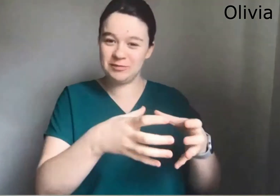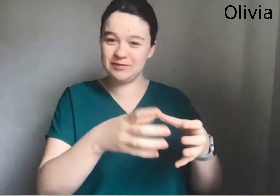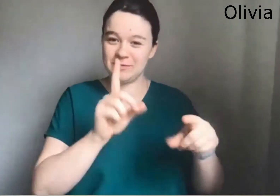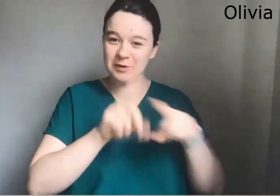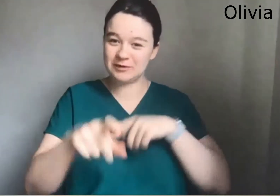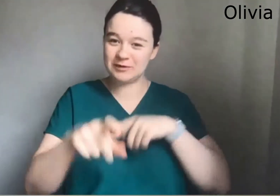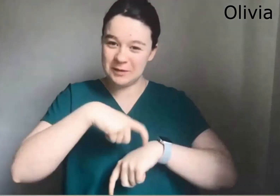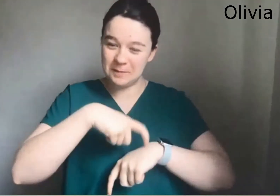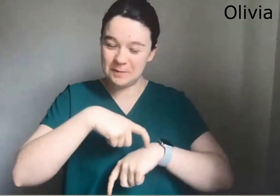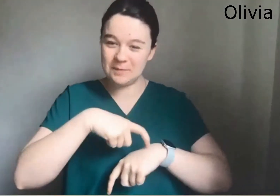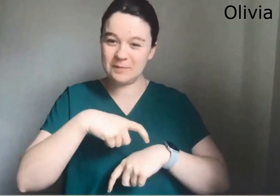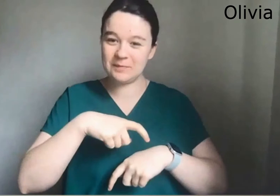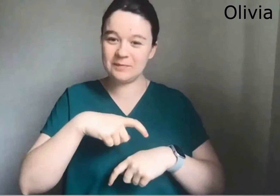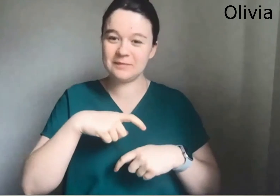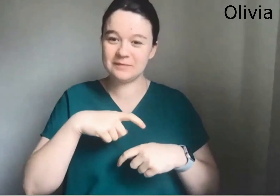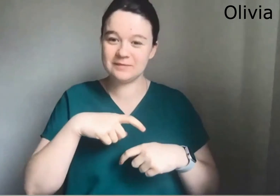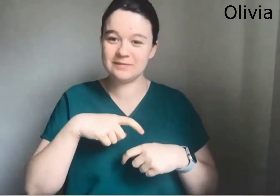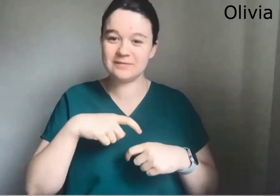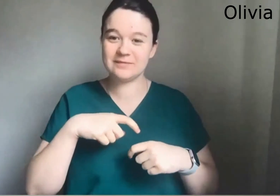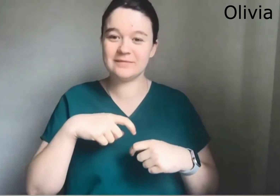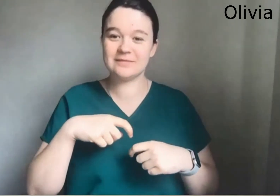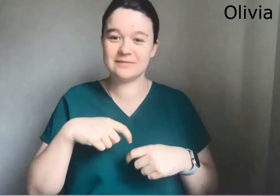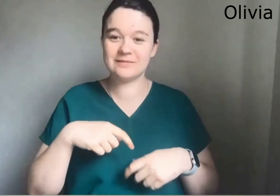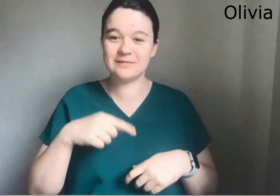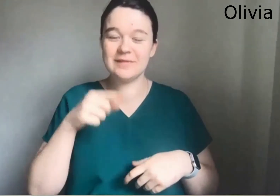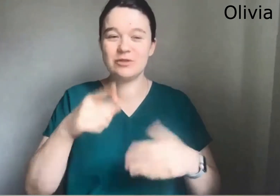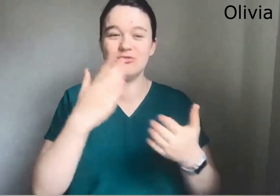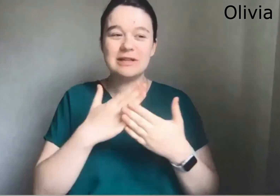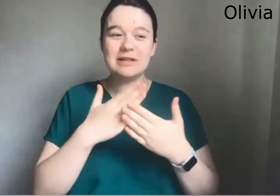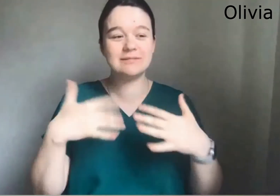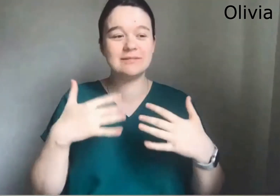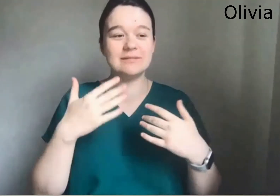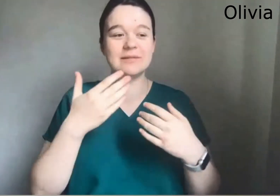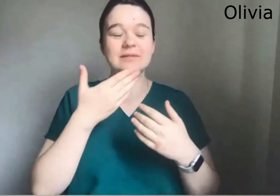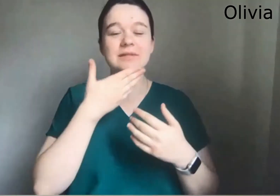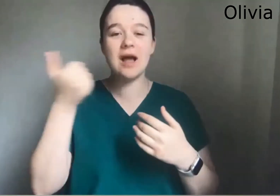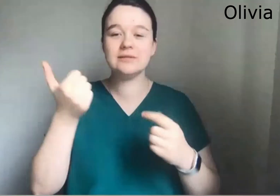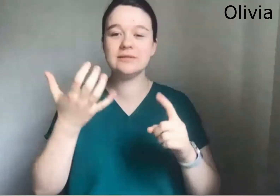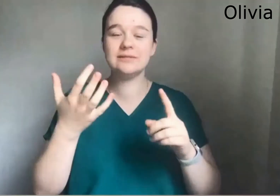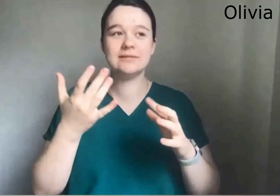It really um, I stand out of the group most of the time and that's really